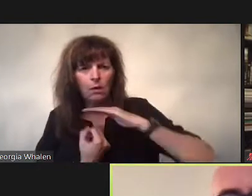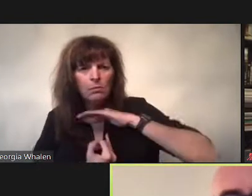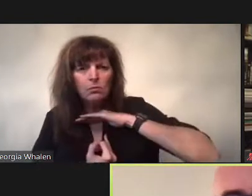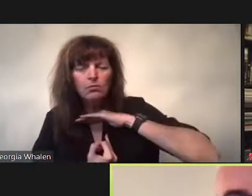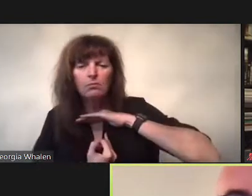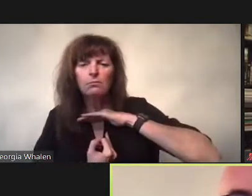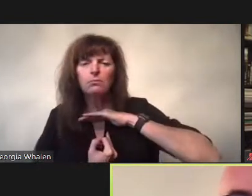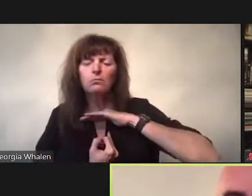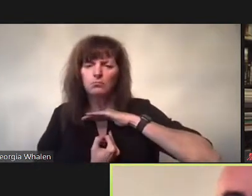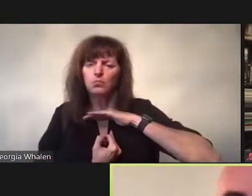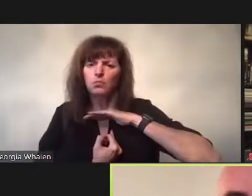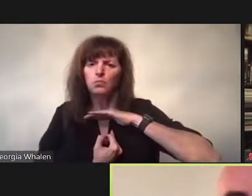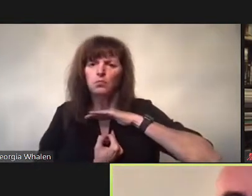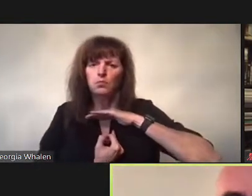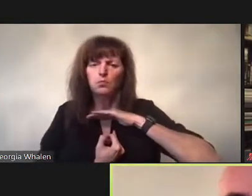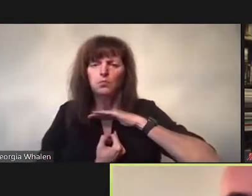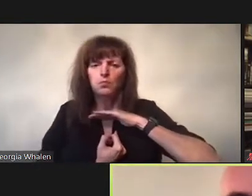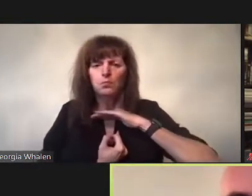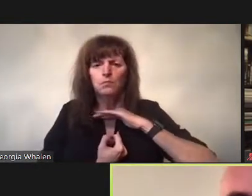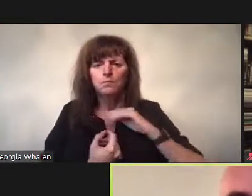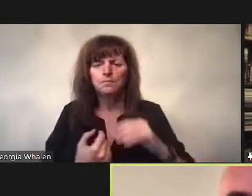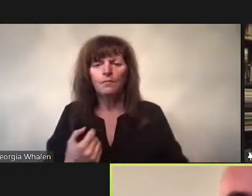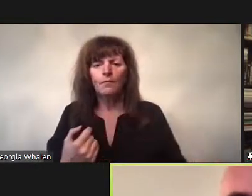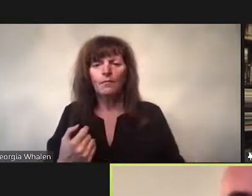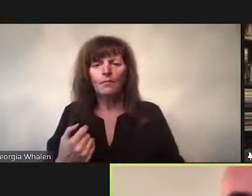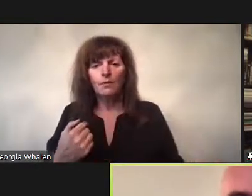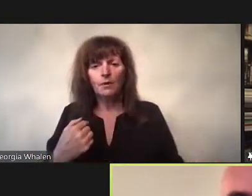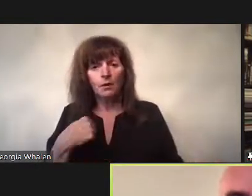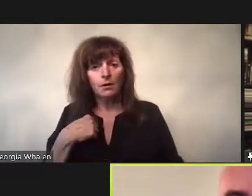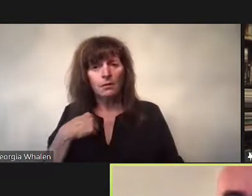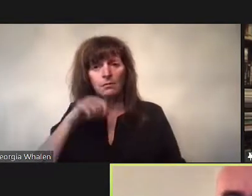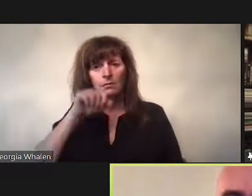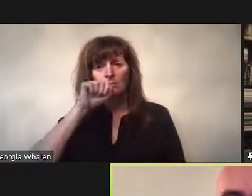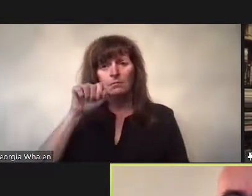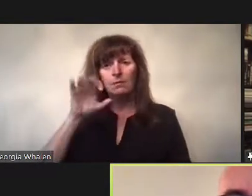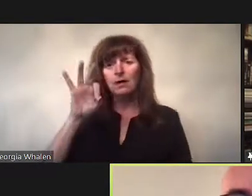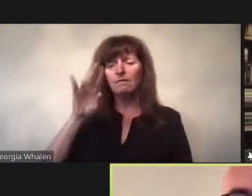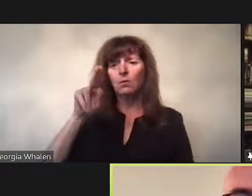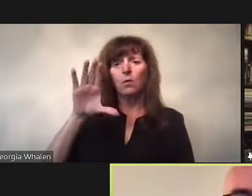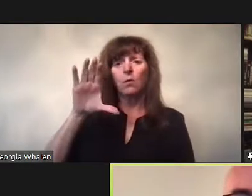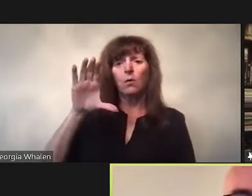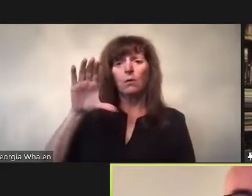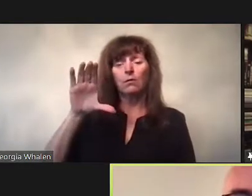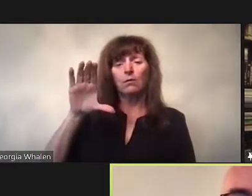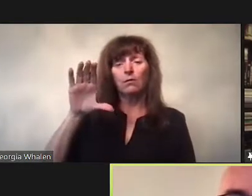For me, the social is a name for that imperative.